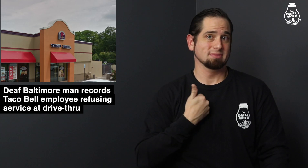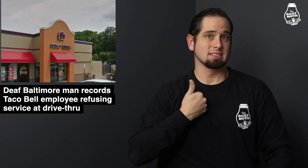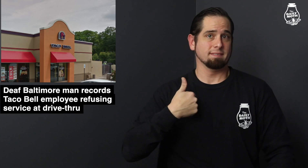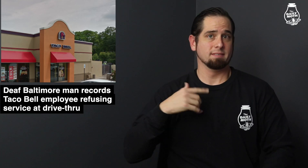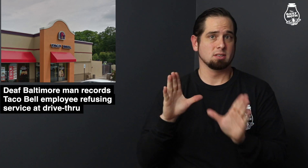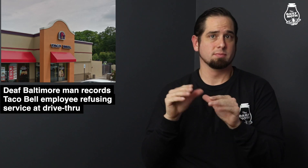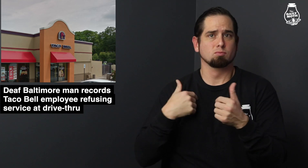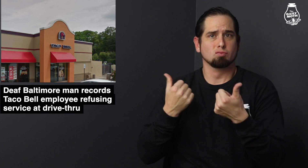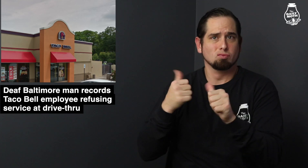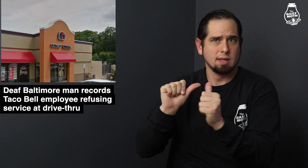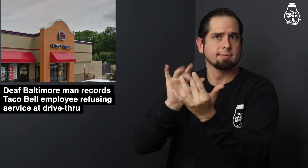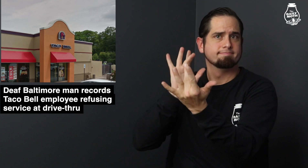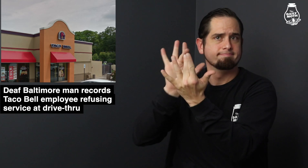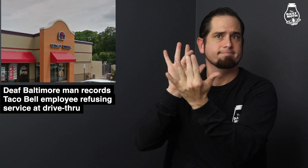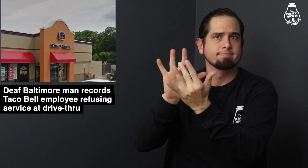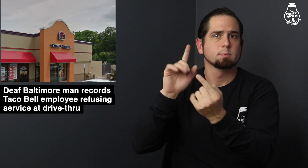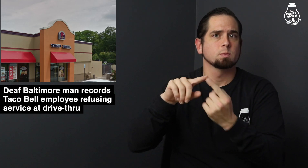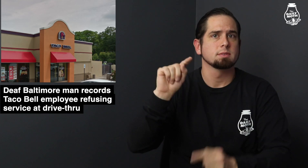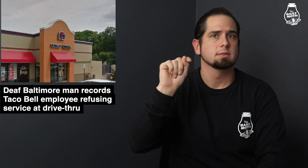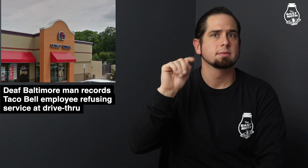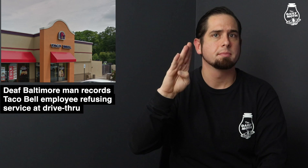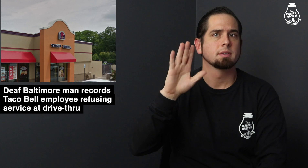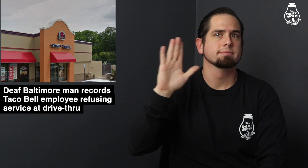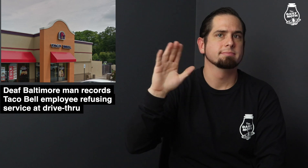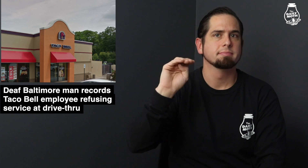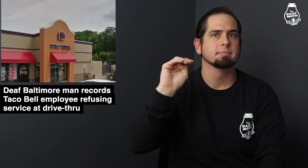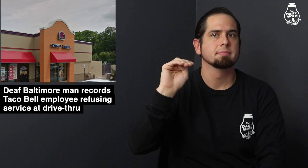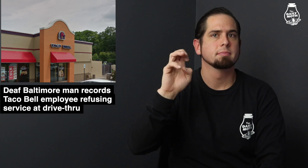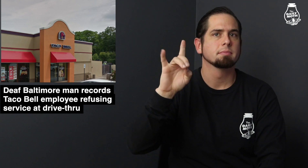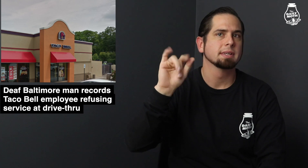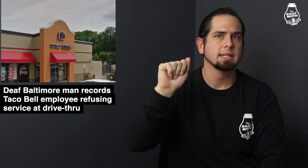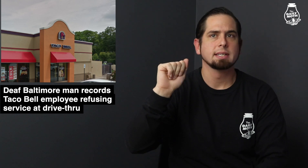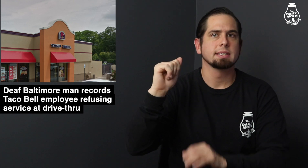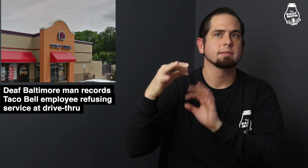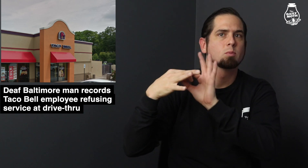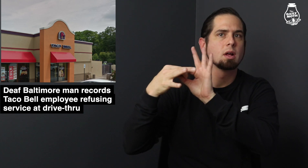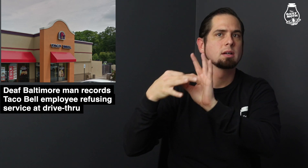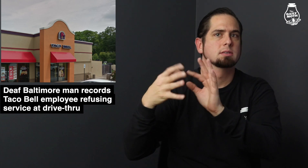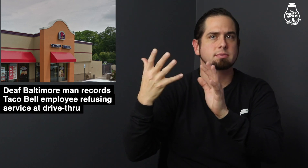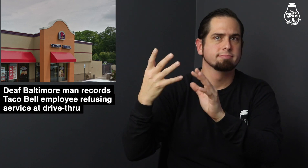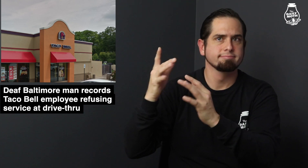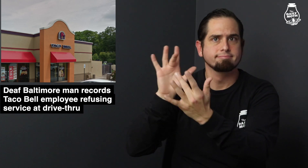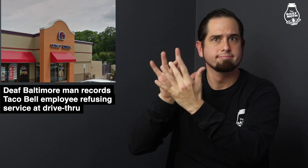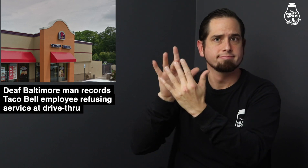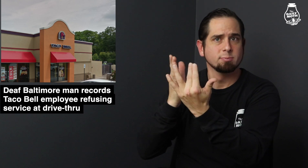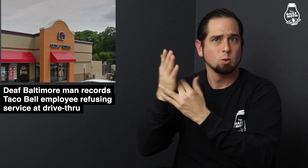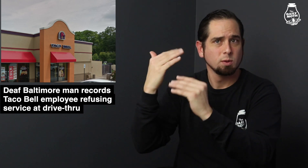I've tried to reach out to Taco Bell's media team via